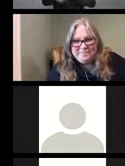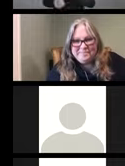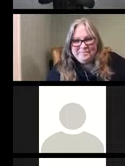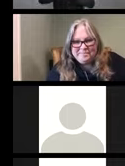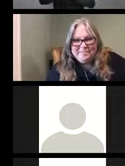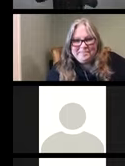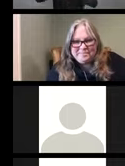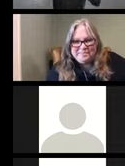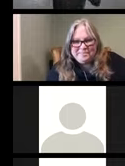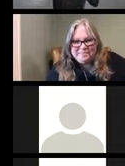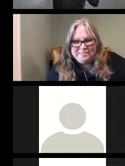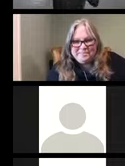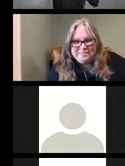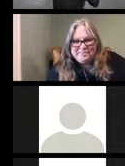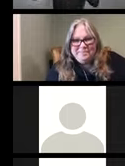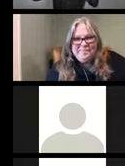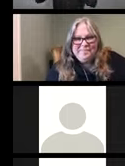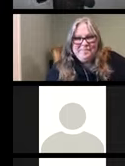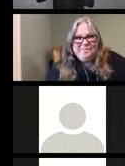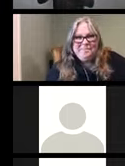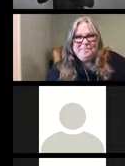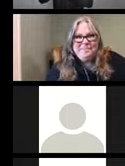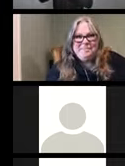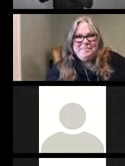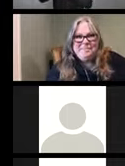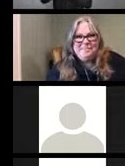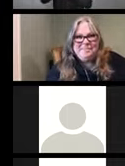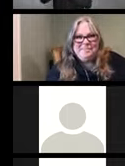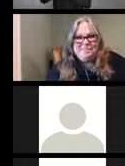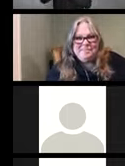And looking at the new year, January 20 we're excited about